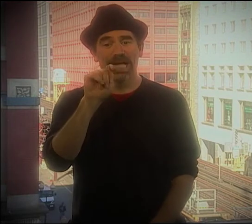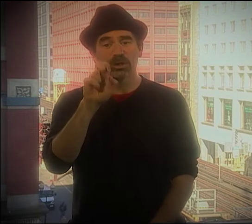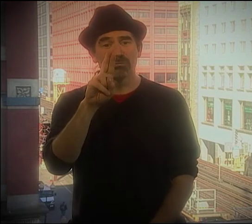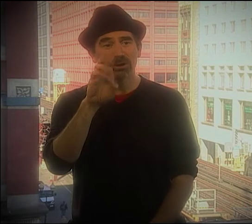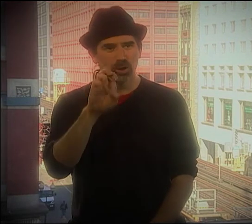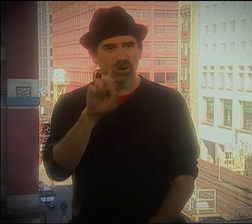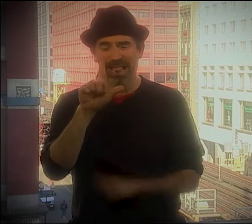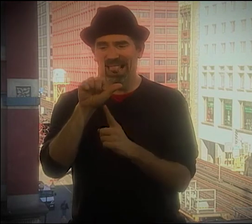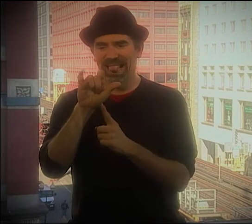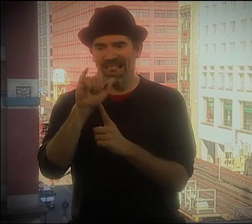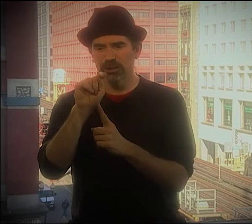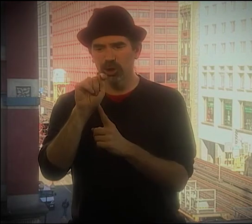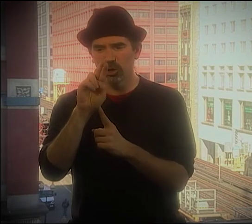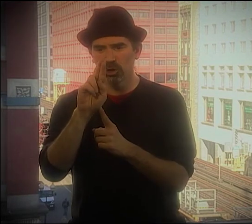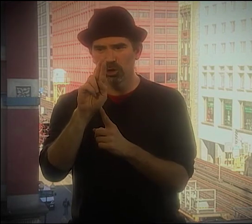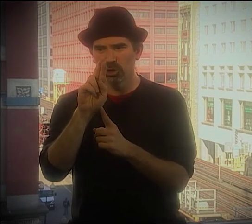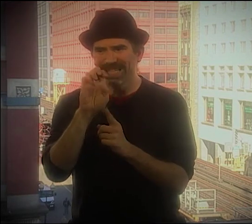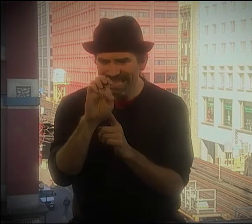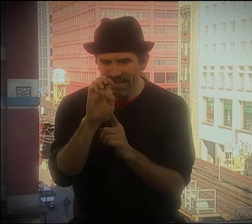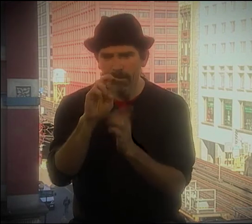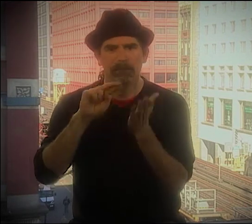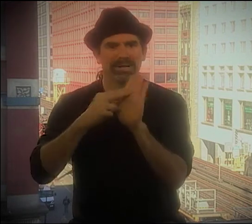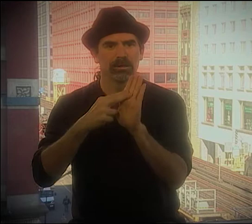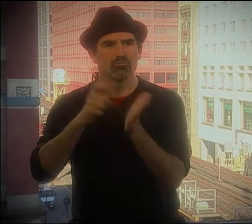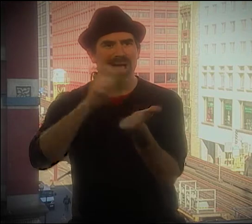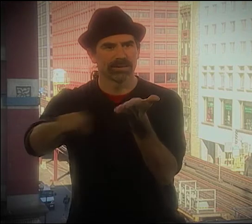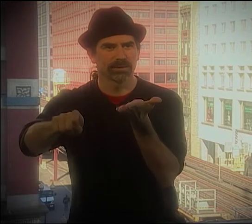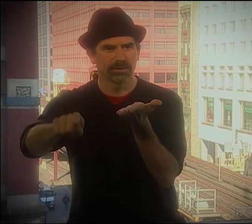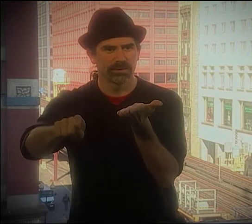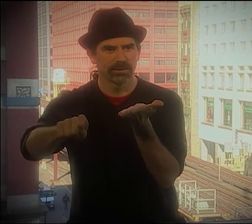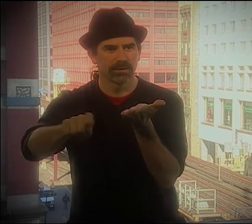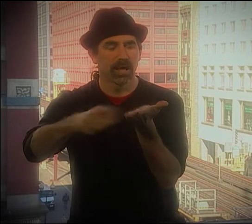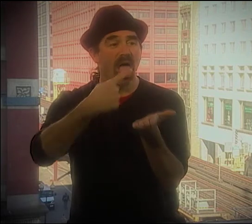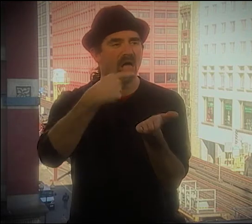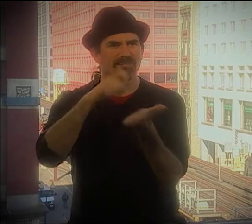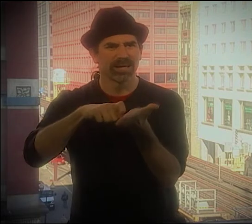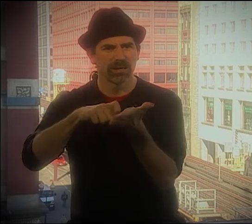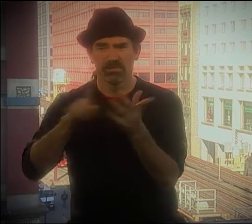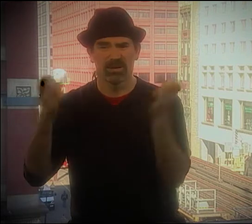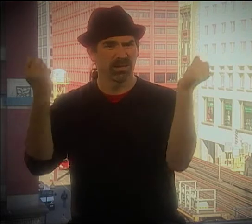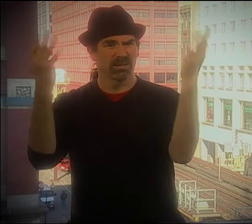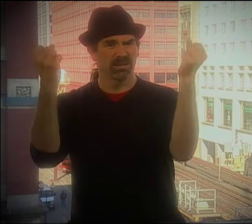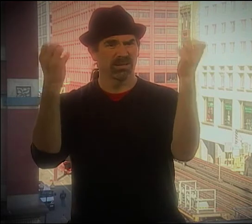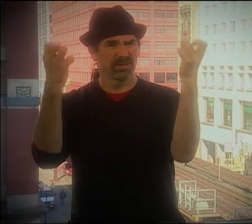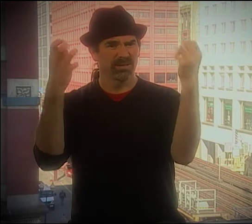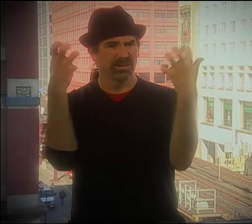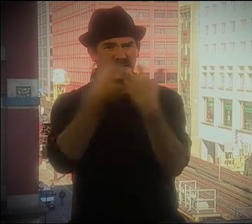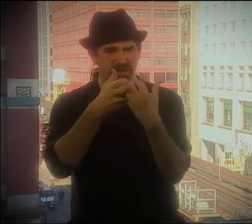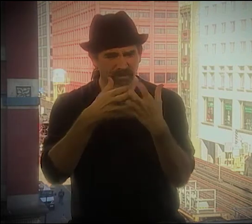"LINGUA" MEANS TONGUE, AND "LITERATURE" MEANS WRITTEN.